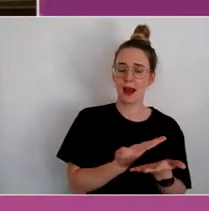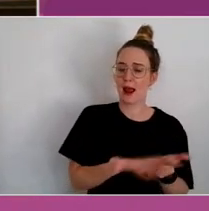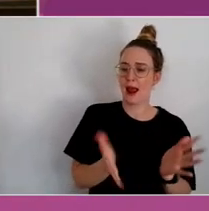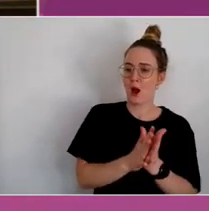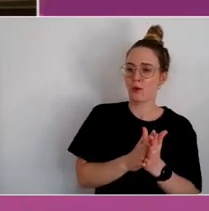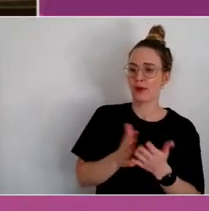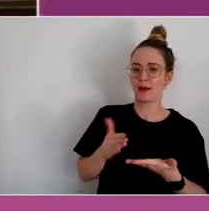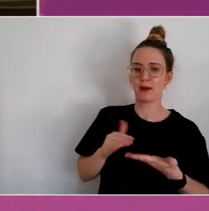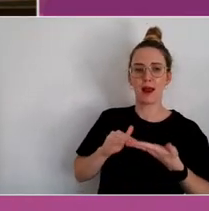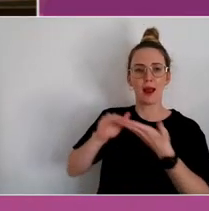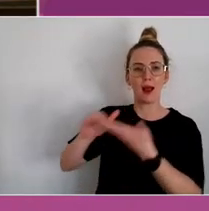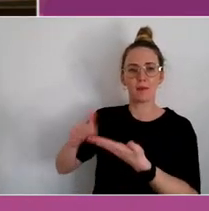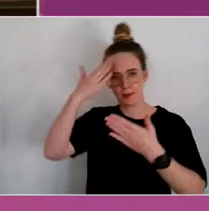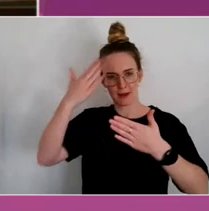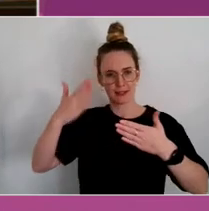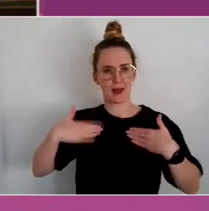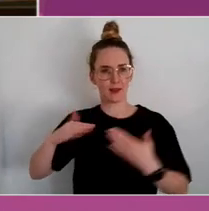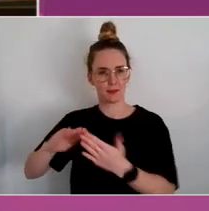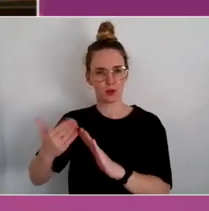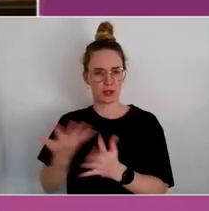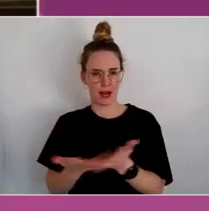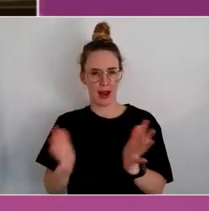And the issue is of peer engagement.